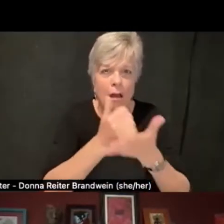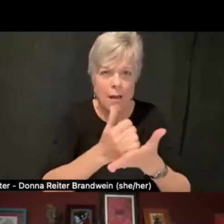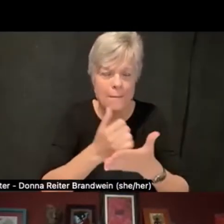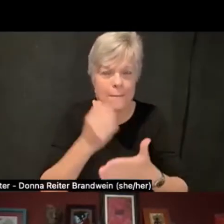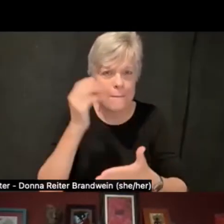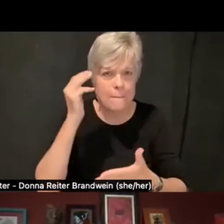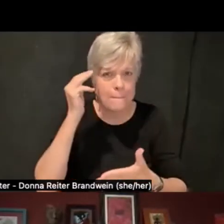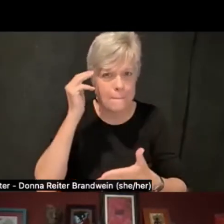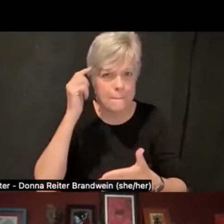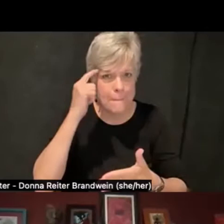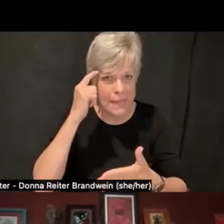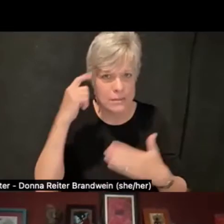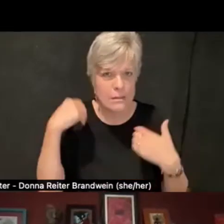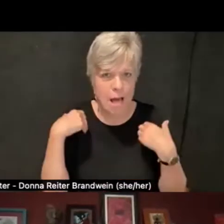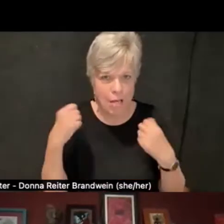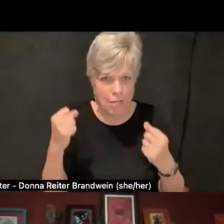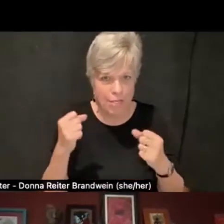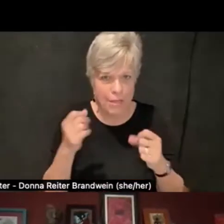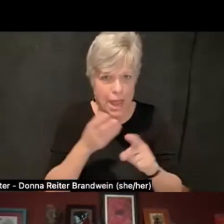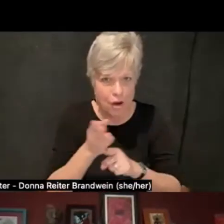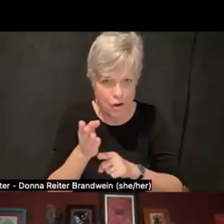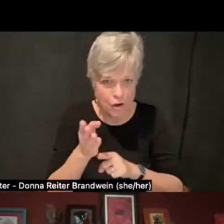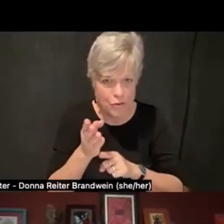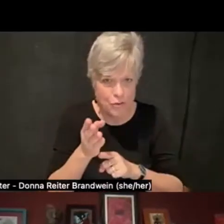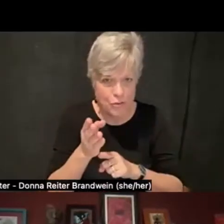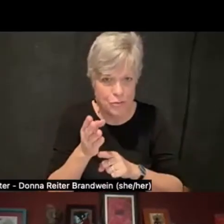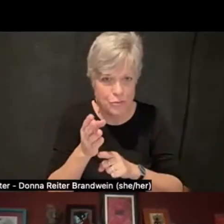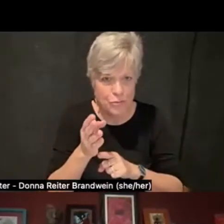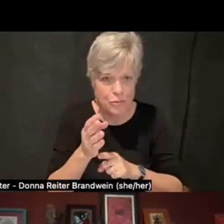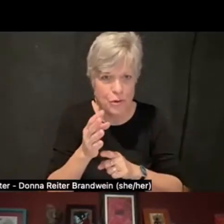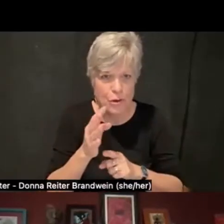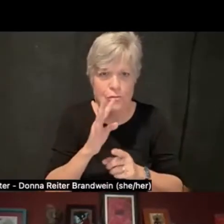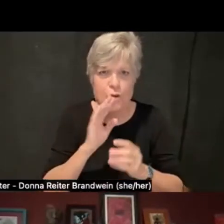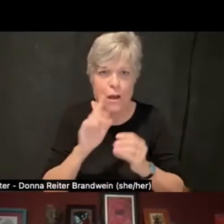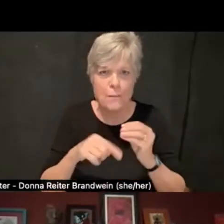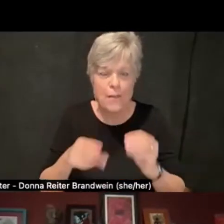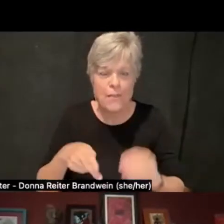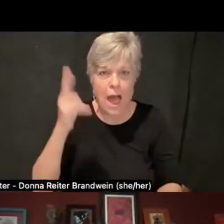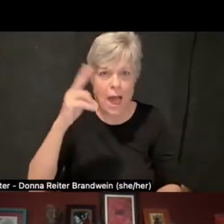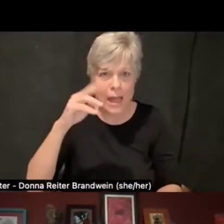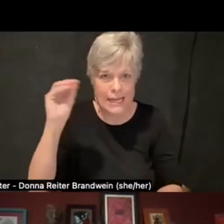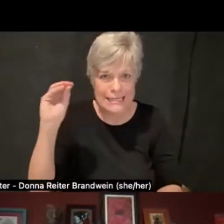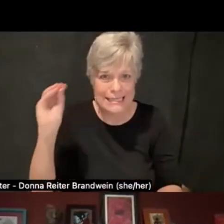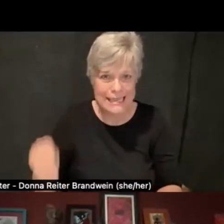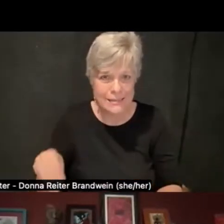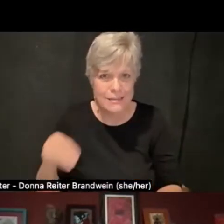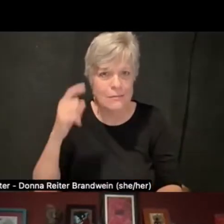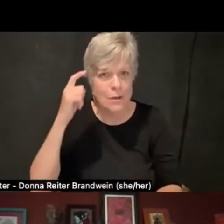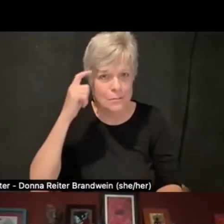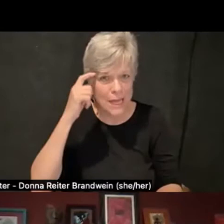You know, you were just talking about how there's a high incidence of mental health concerns